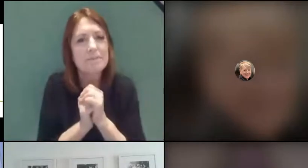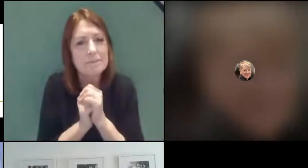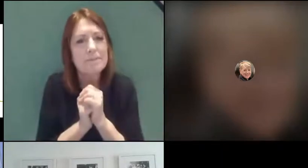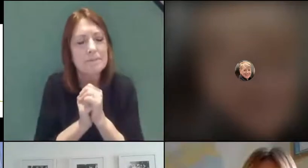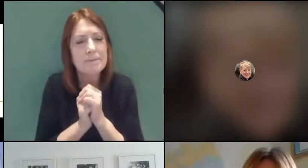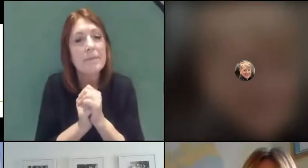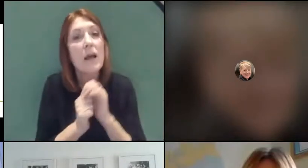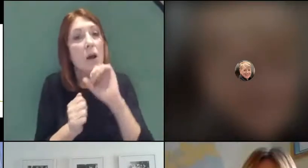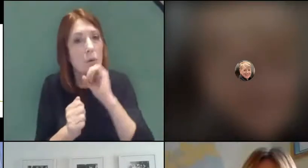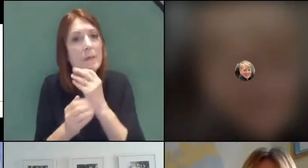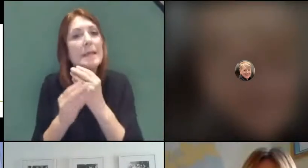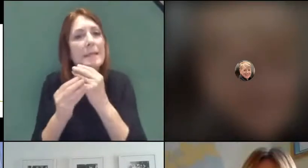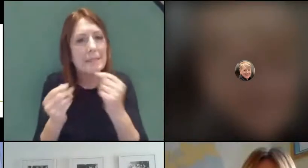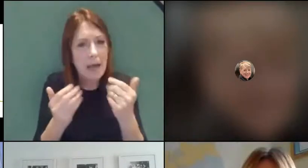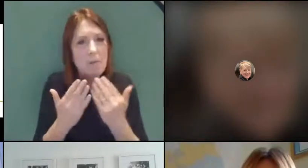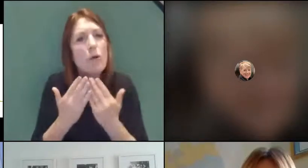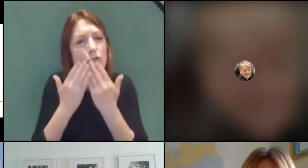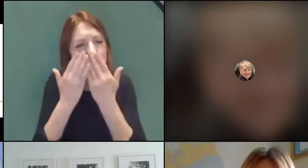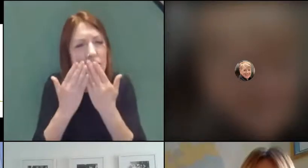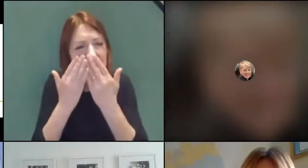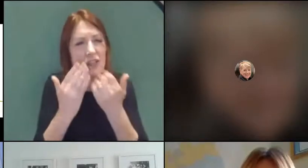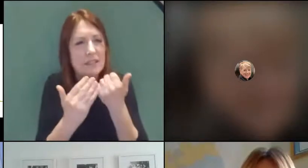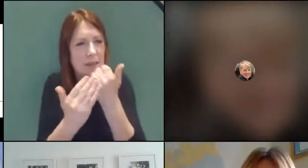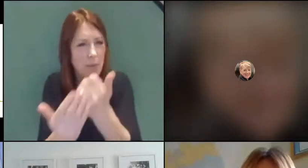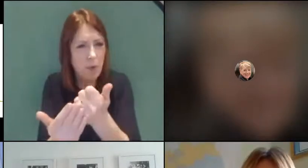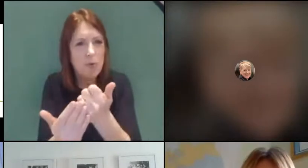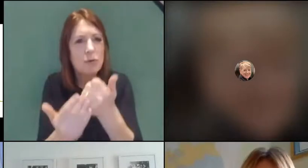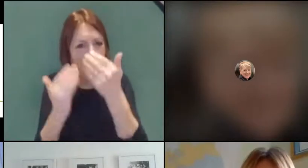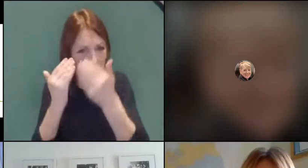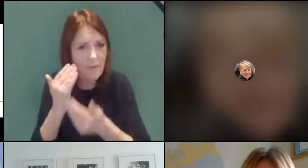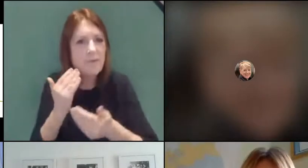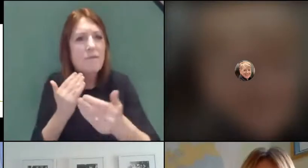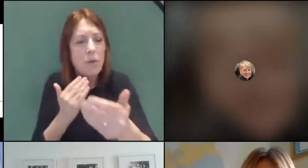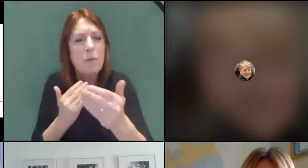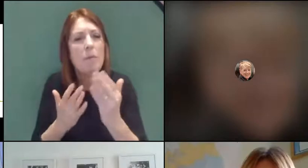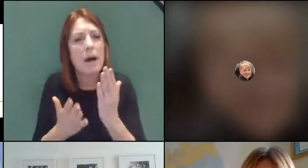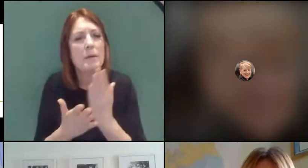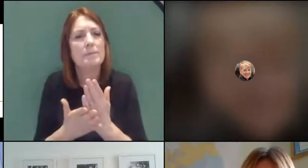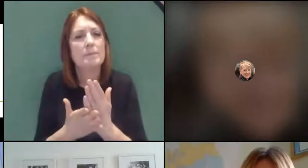certainly be some revision support going forward. But certainly, we would expect